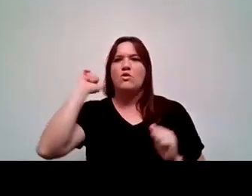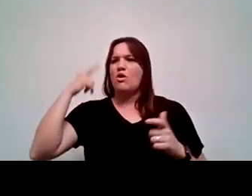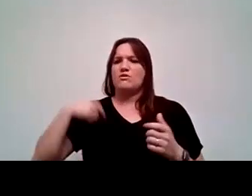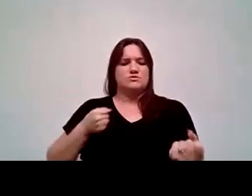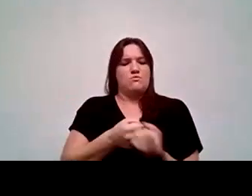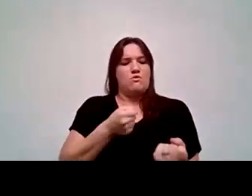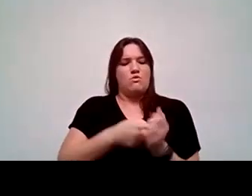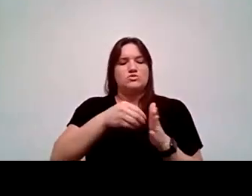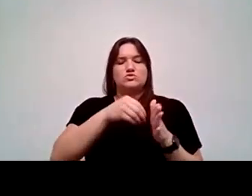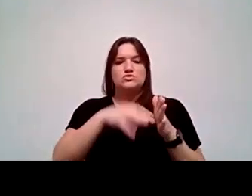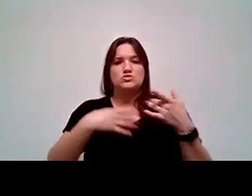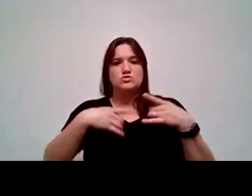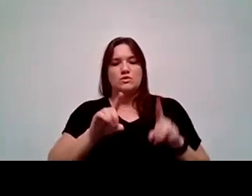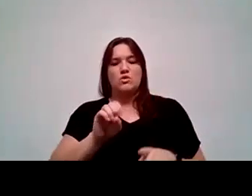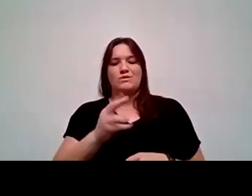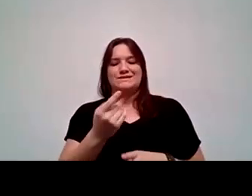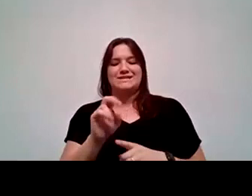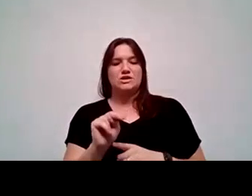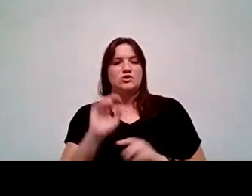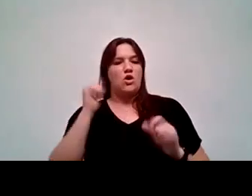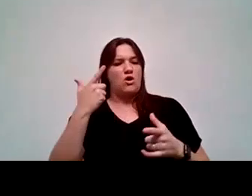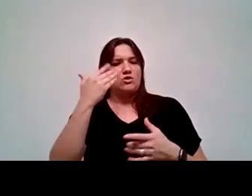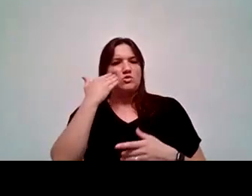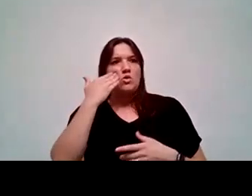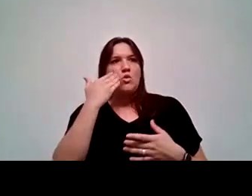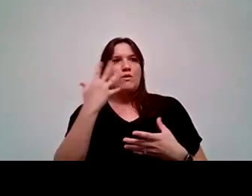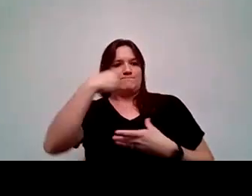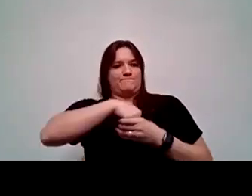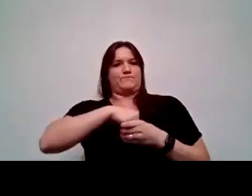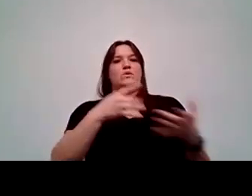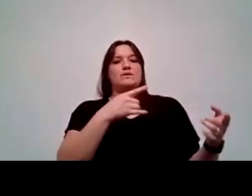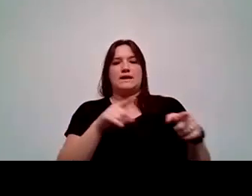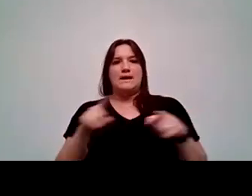during orientation, are involved and know what's being said. So we're very proud of that, too.